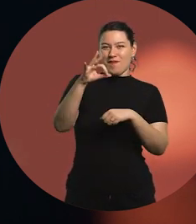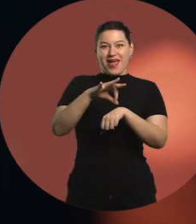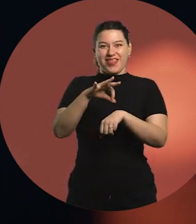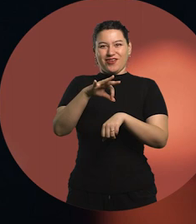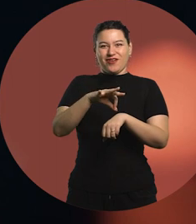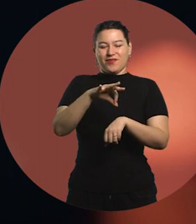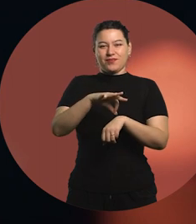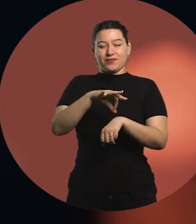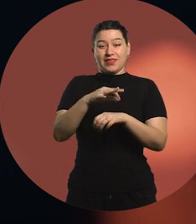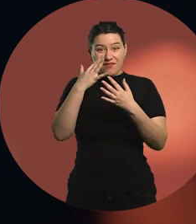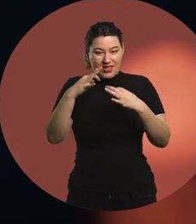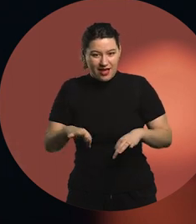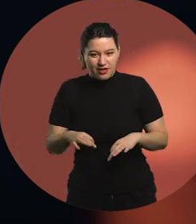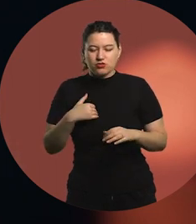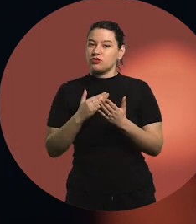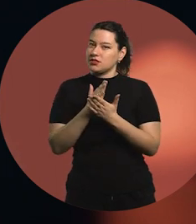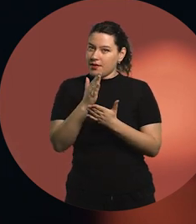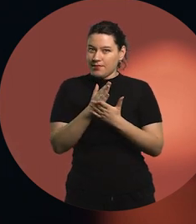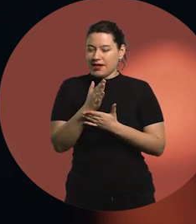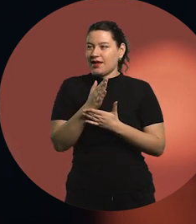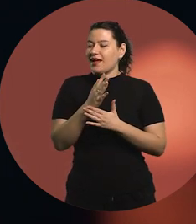In fact, I always bring this up. It's like